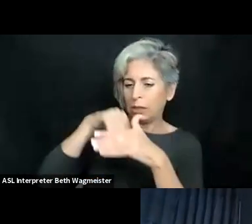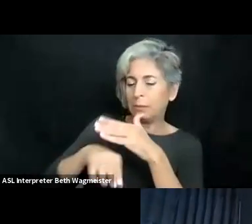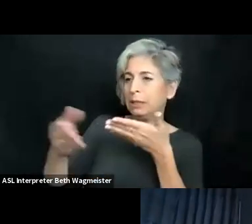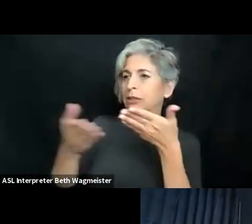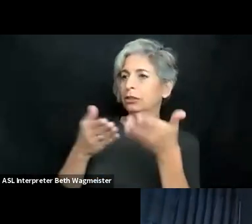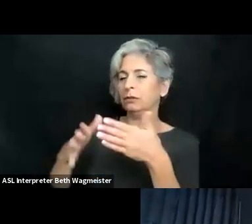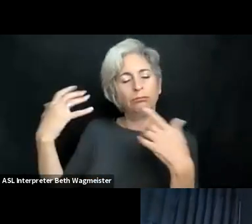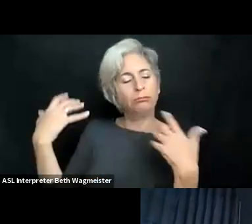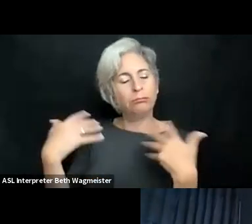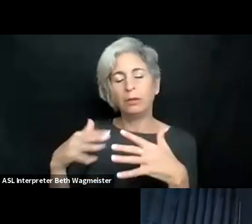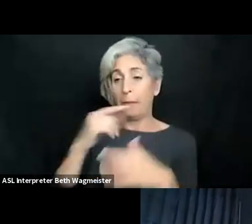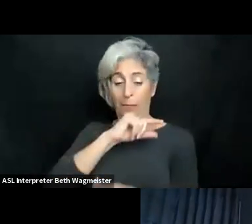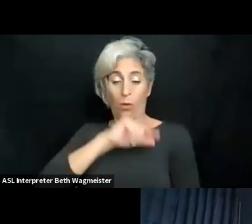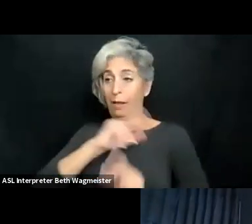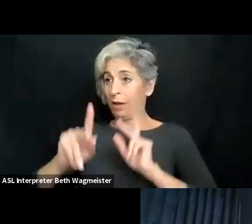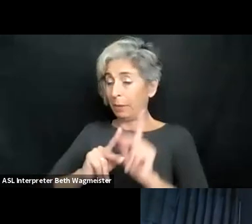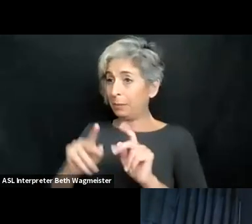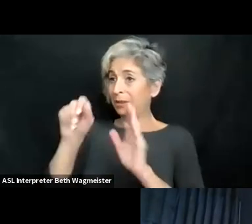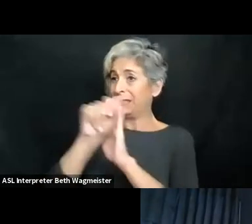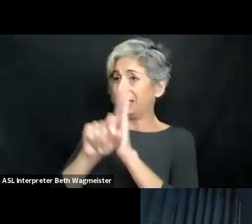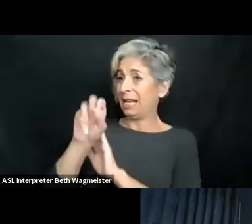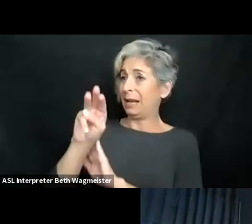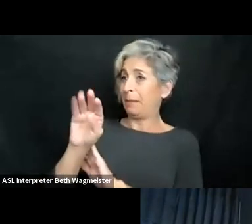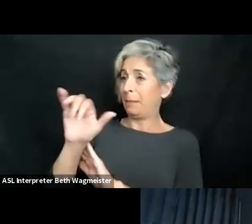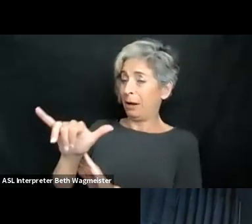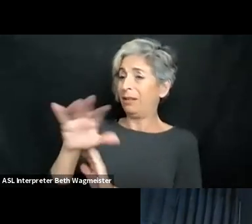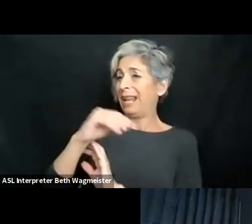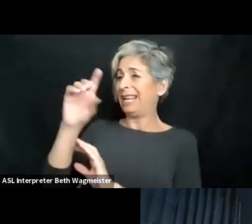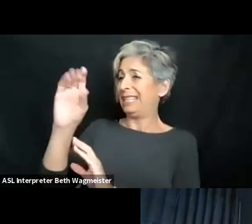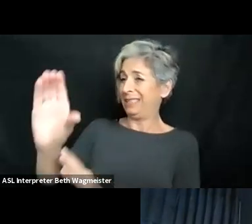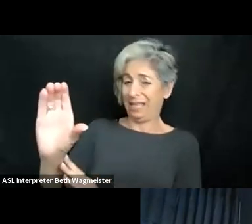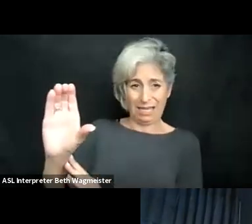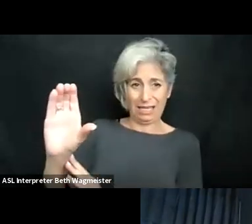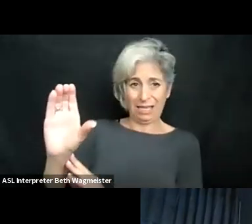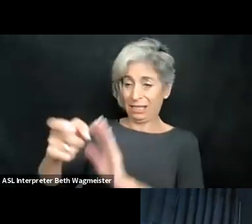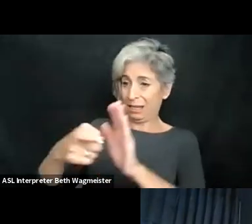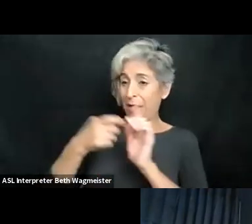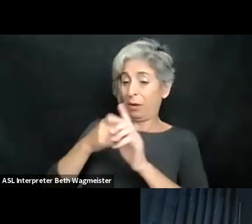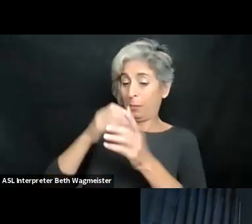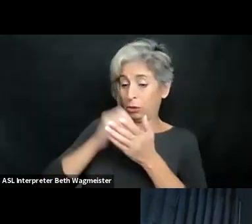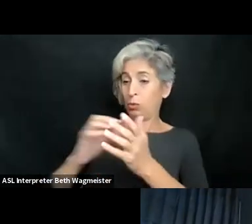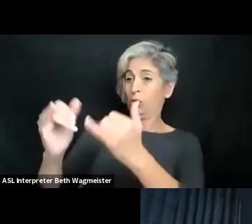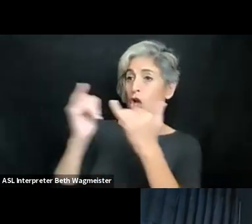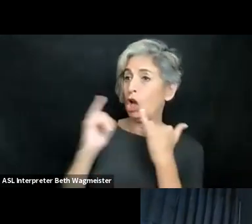up? How can we get more? So there's a lot of demands for accessibility servicing for people qualified in the state of Maryland